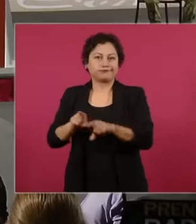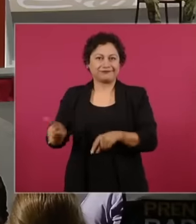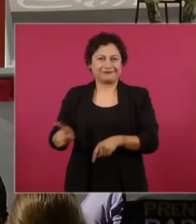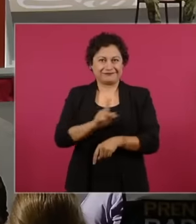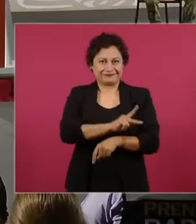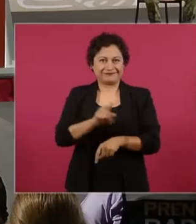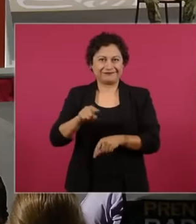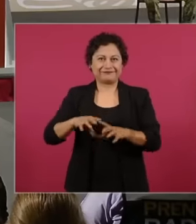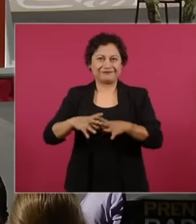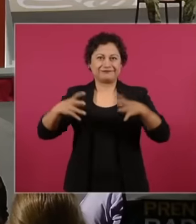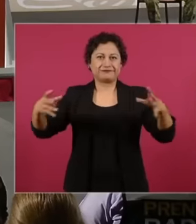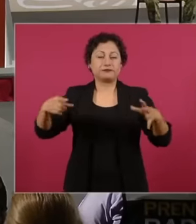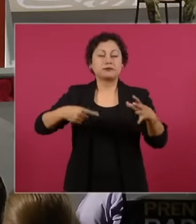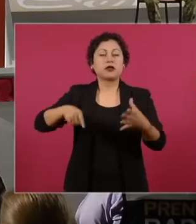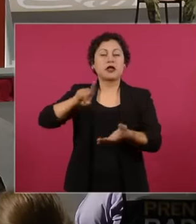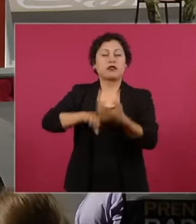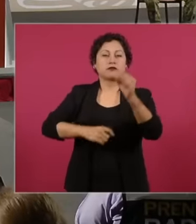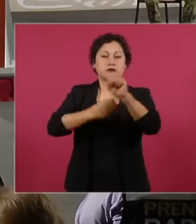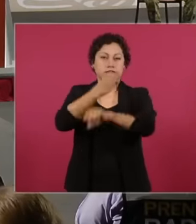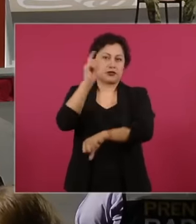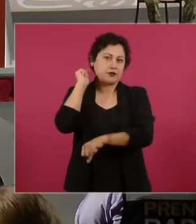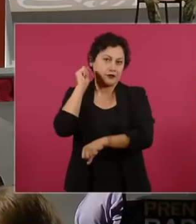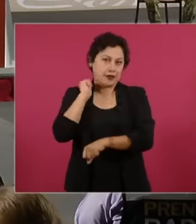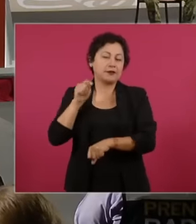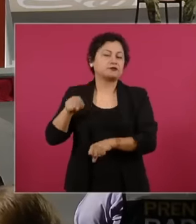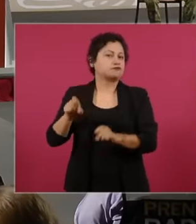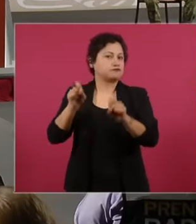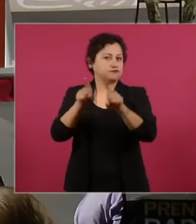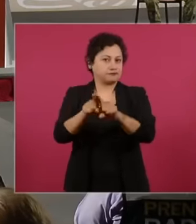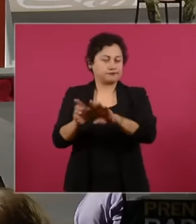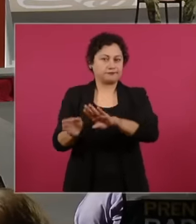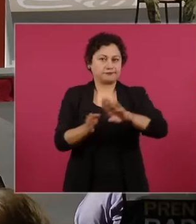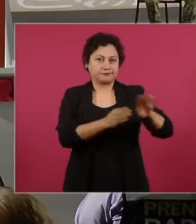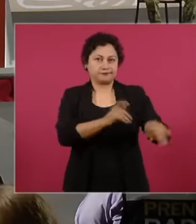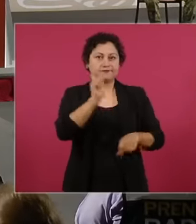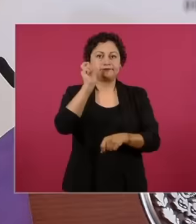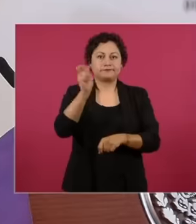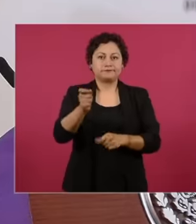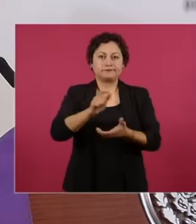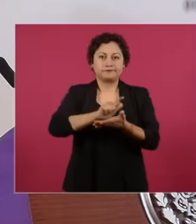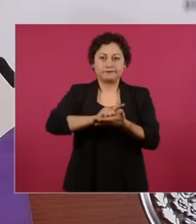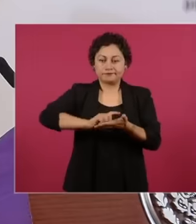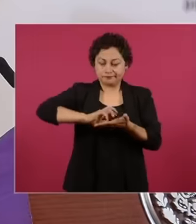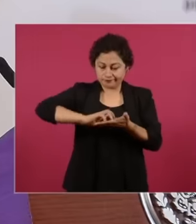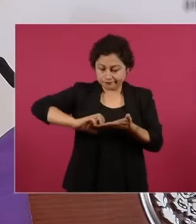Next, please let us mention the situation of dredging before the present administration.